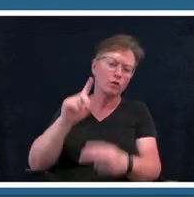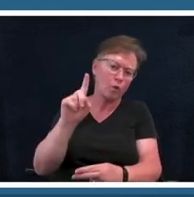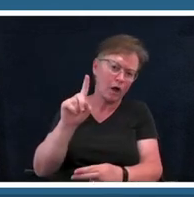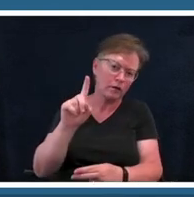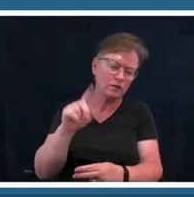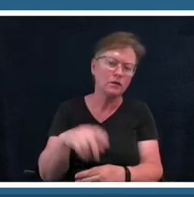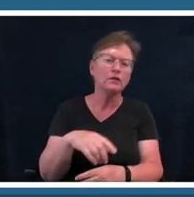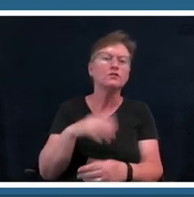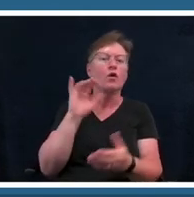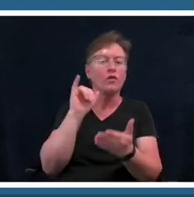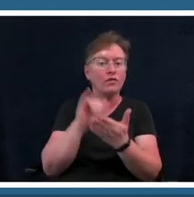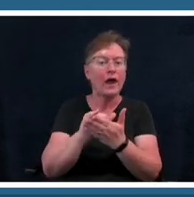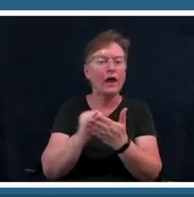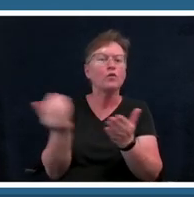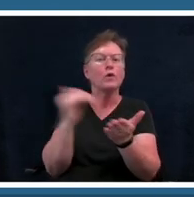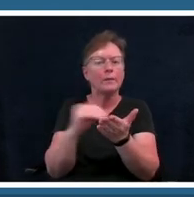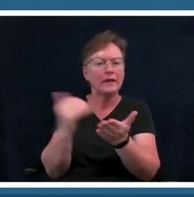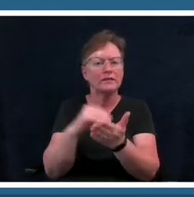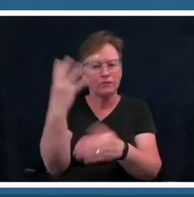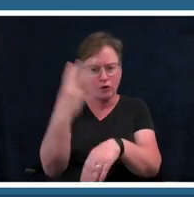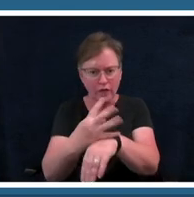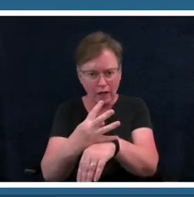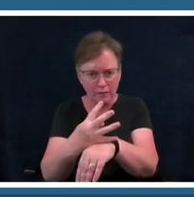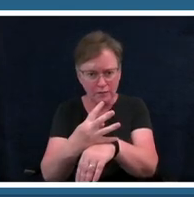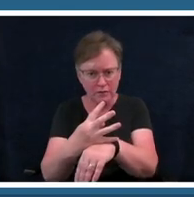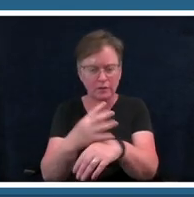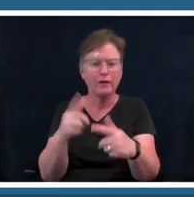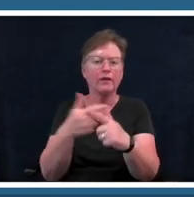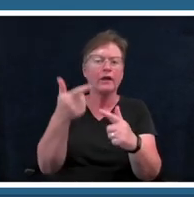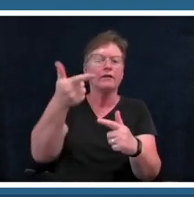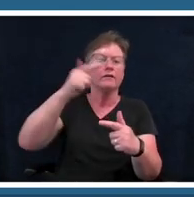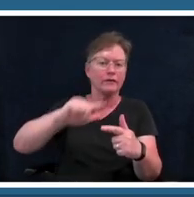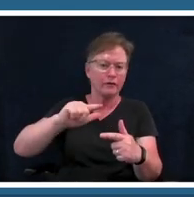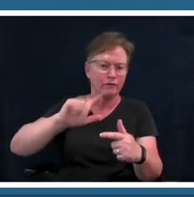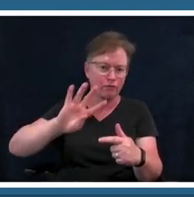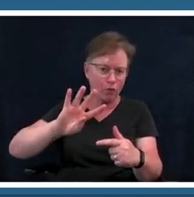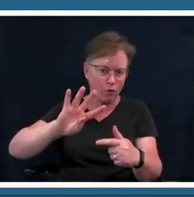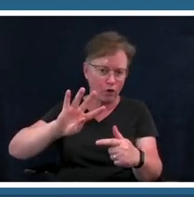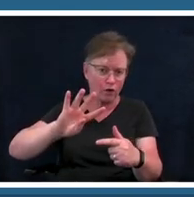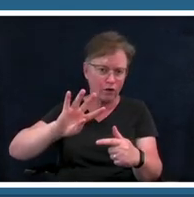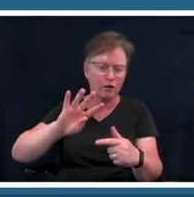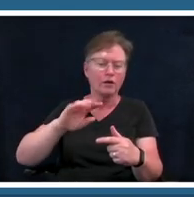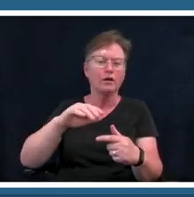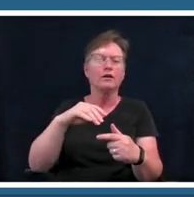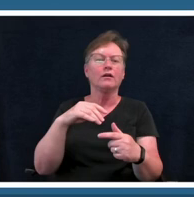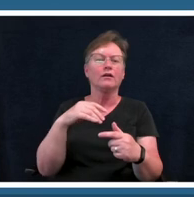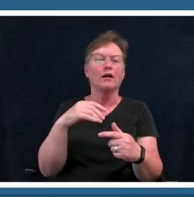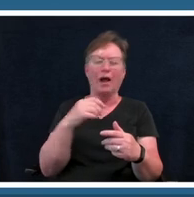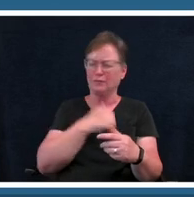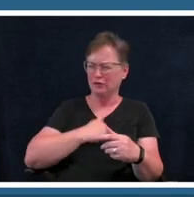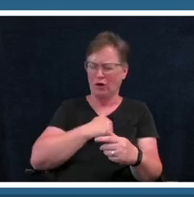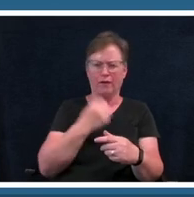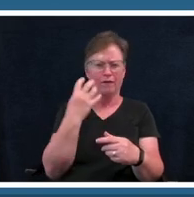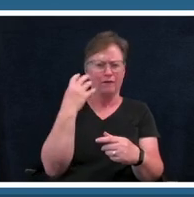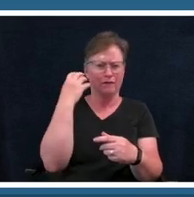then we move down to the next four bars and then we have the four the i'm sorry